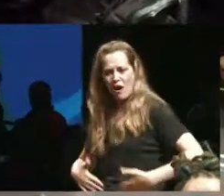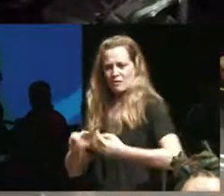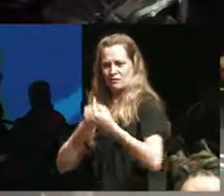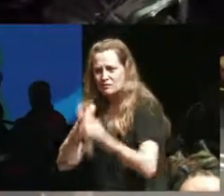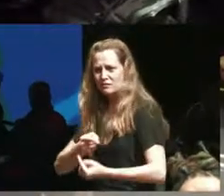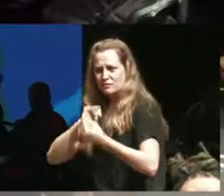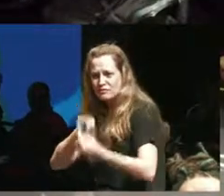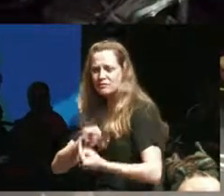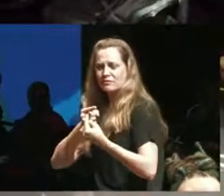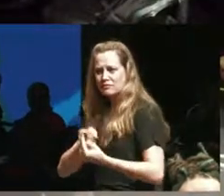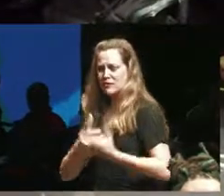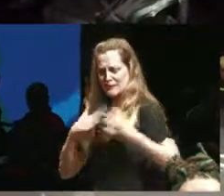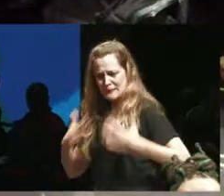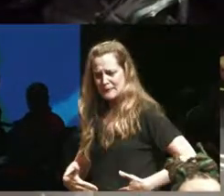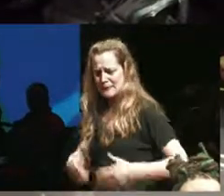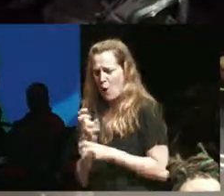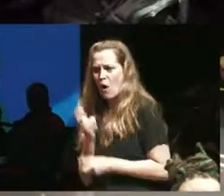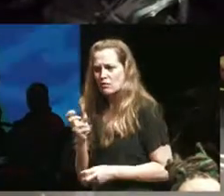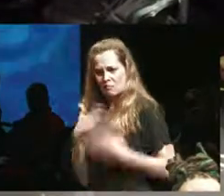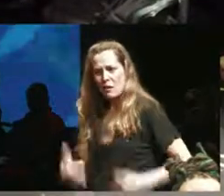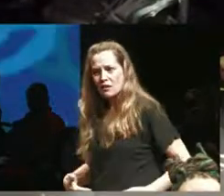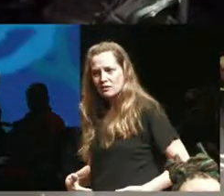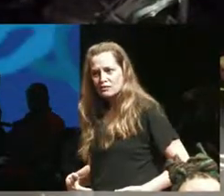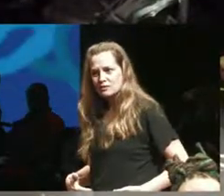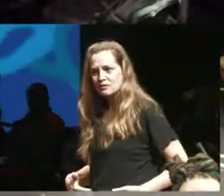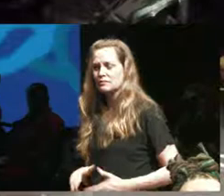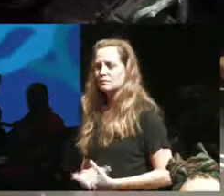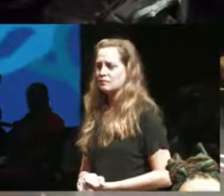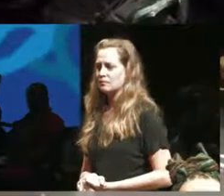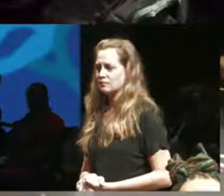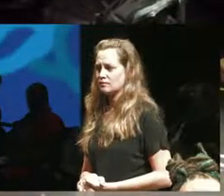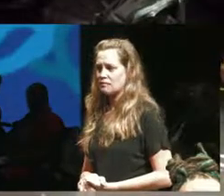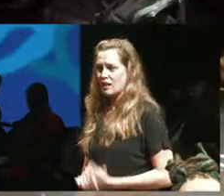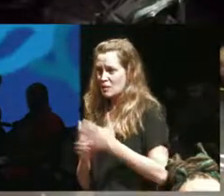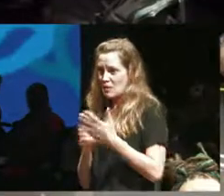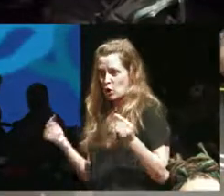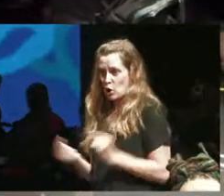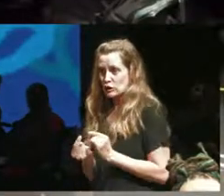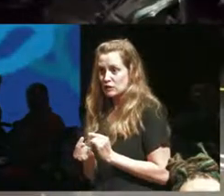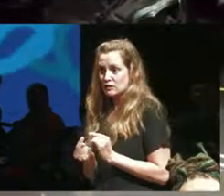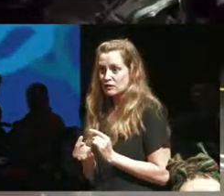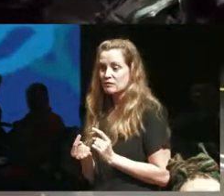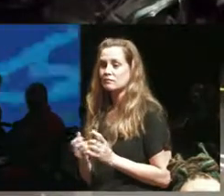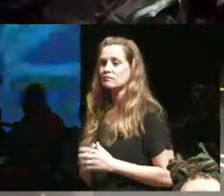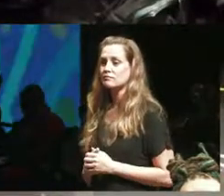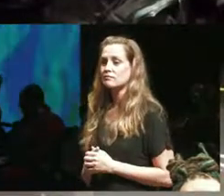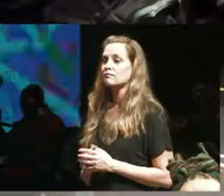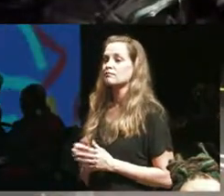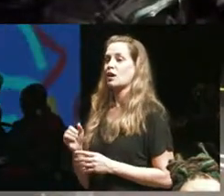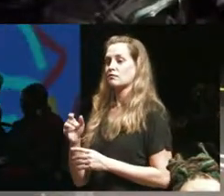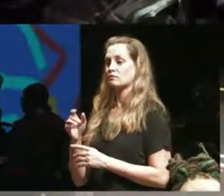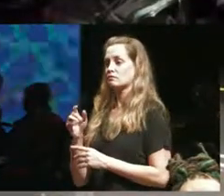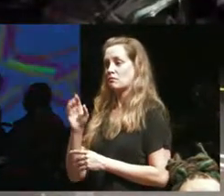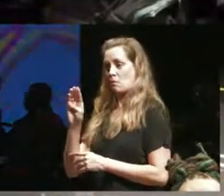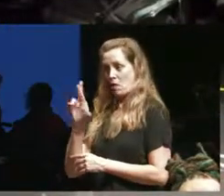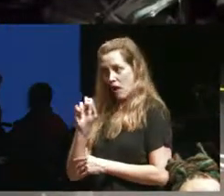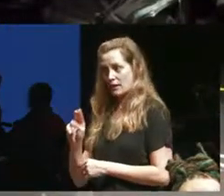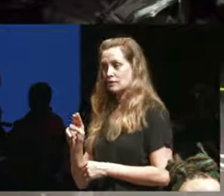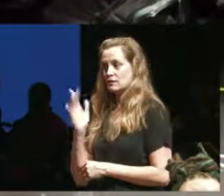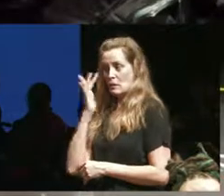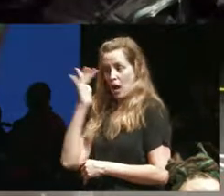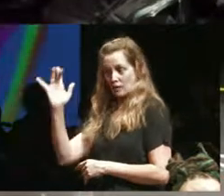we you know create issues it's it hurts sometimes so Brian figured that out with